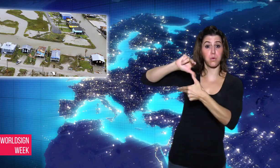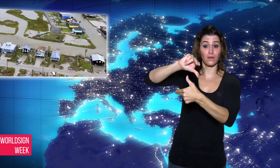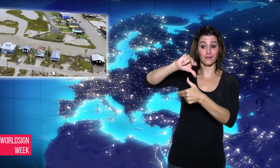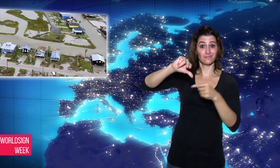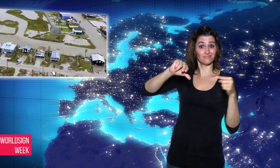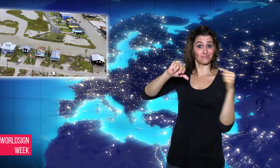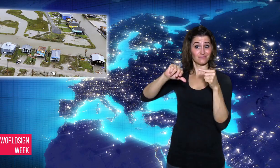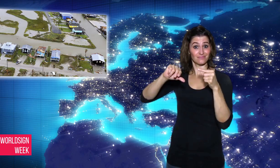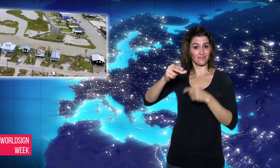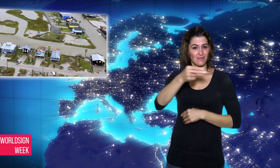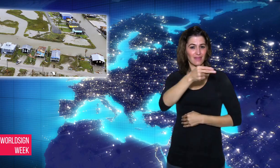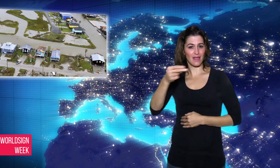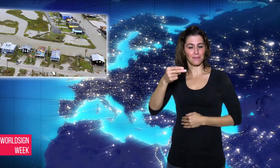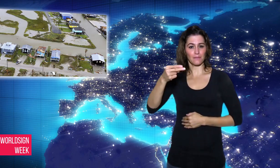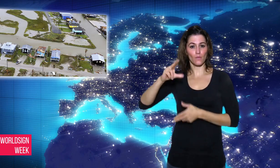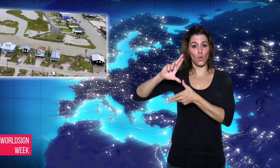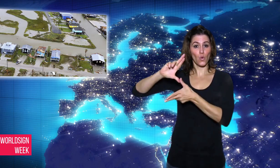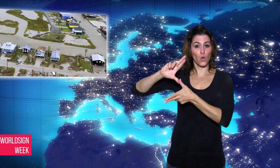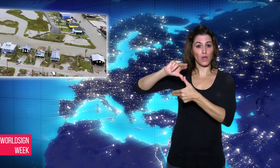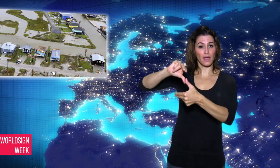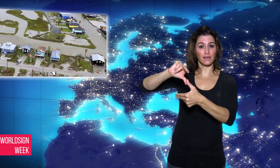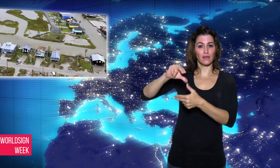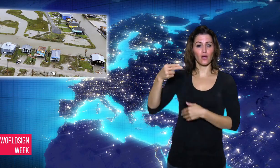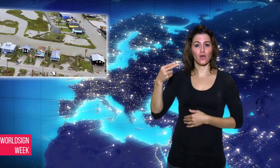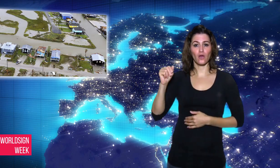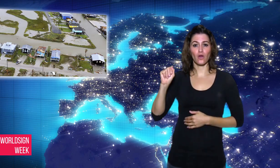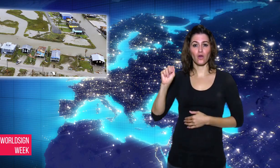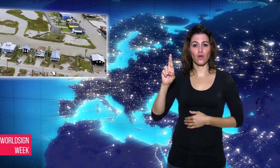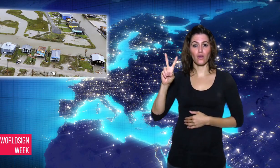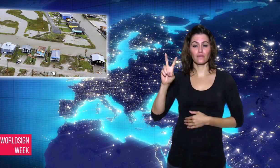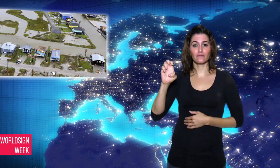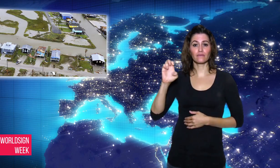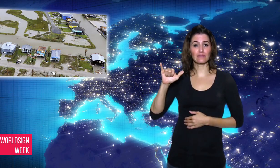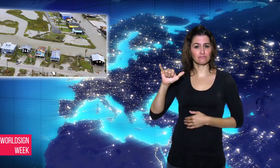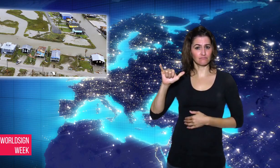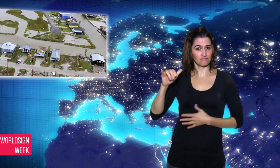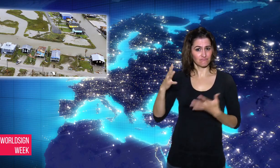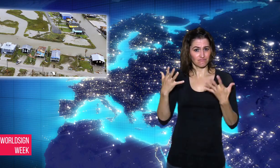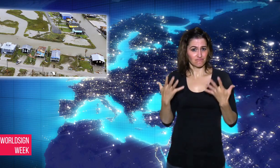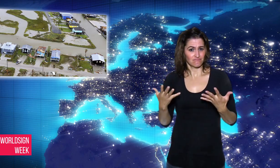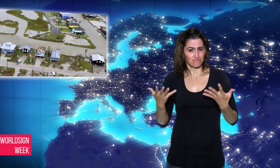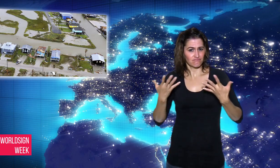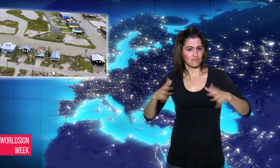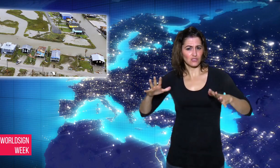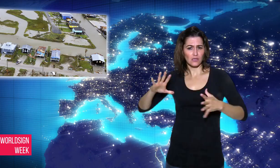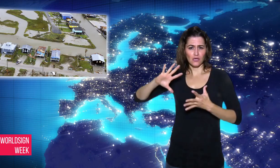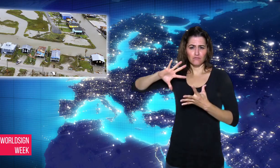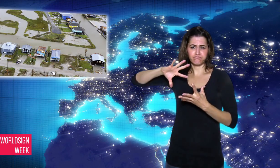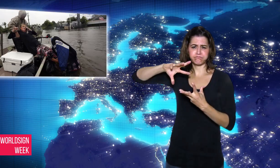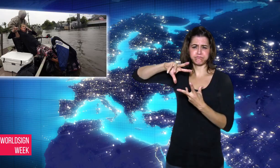Harvey - has hit the southeastern US